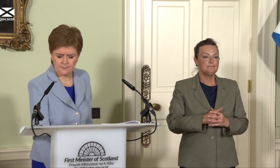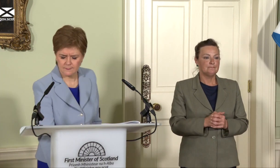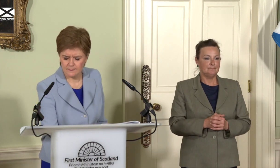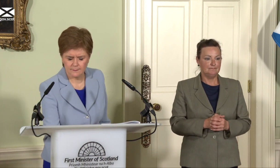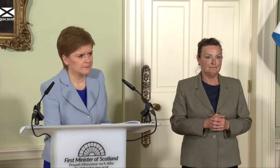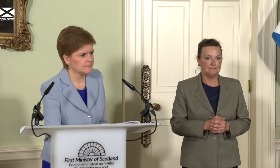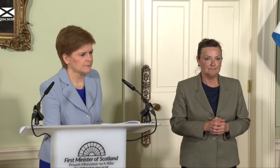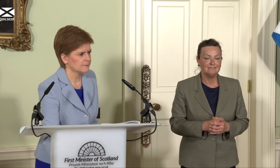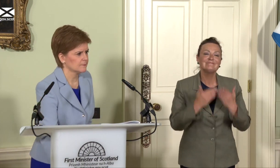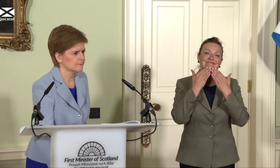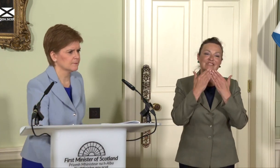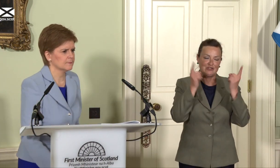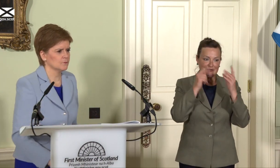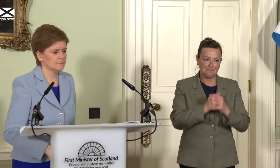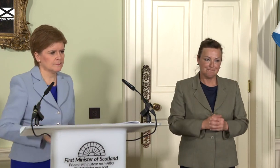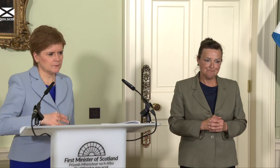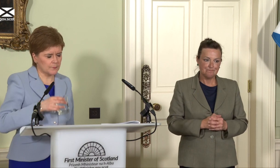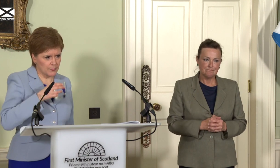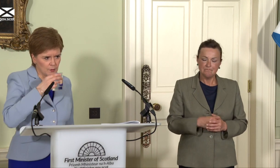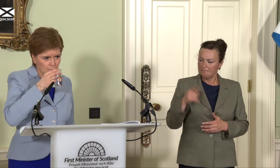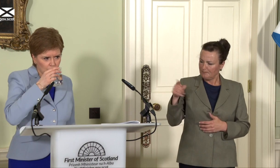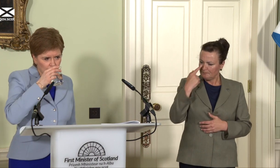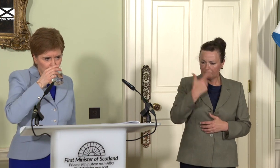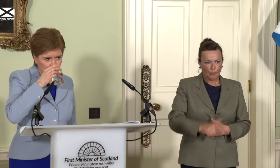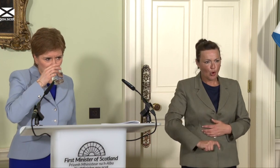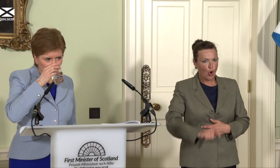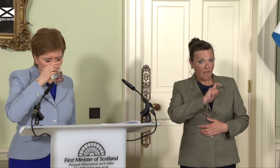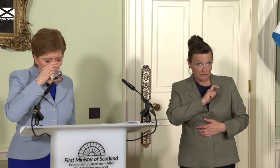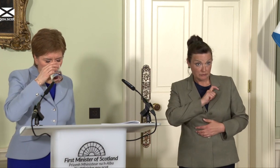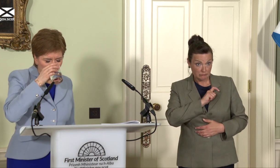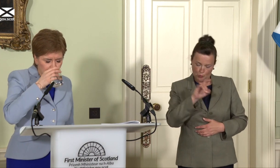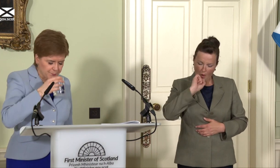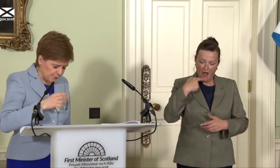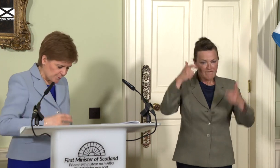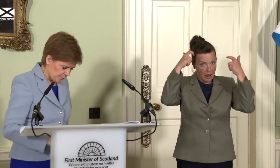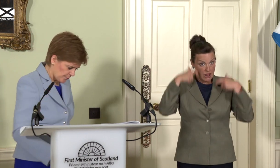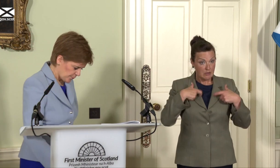Thank you, First Minister. First Minister, you’re confident you can have a legal referendum, you’re